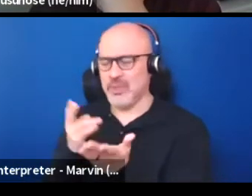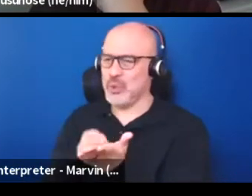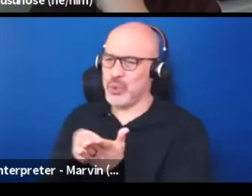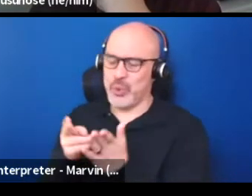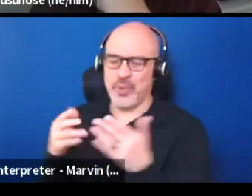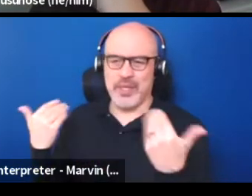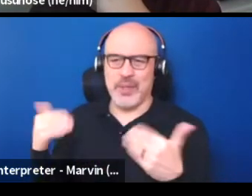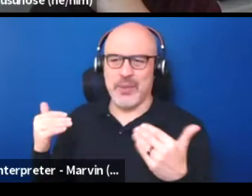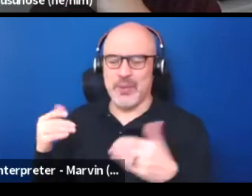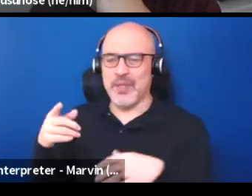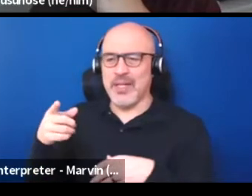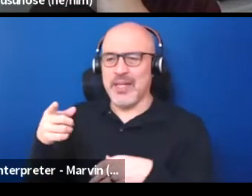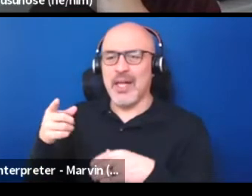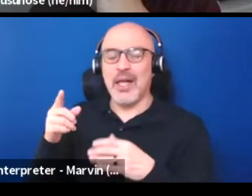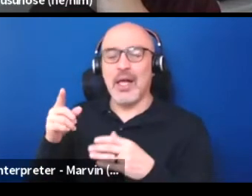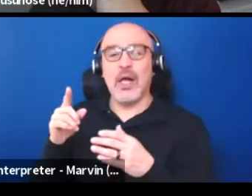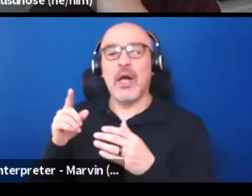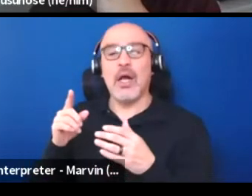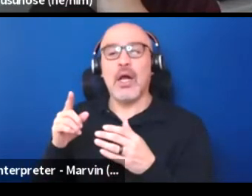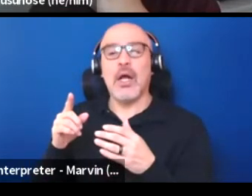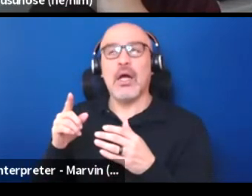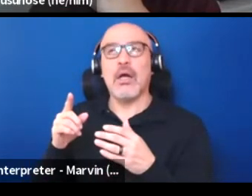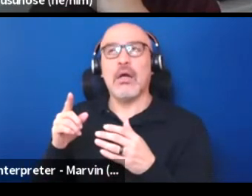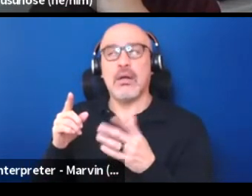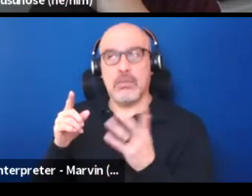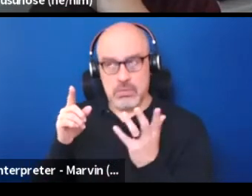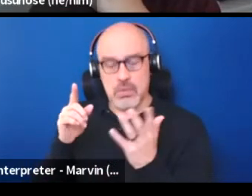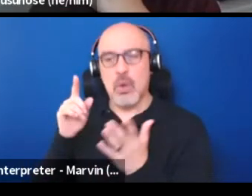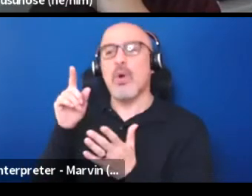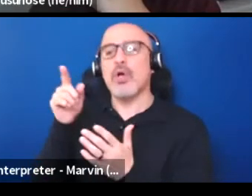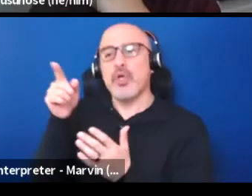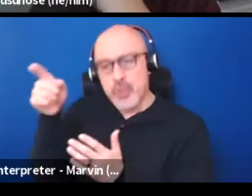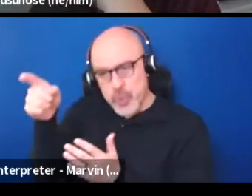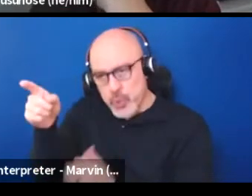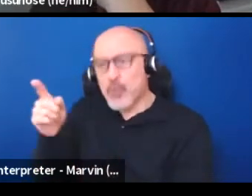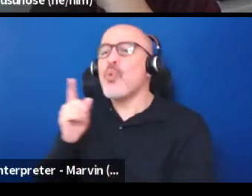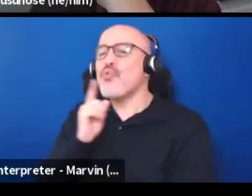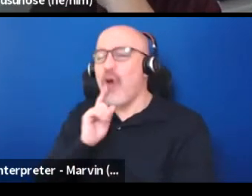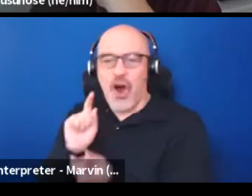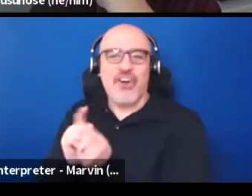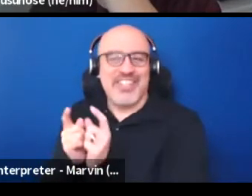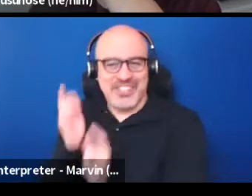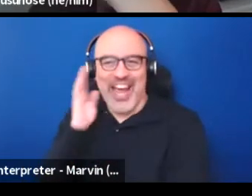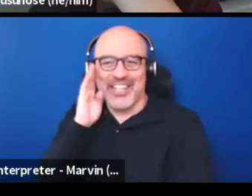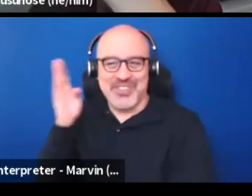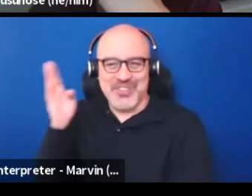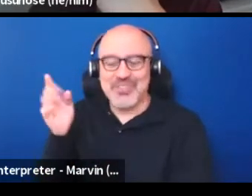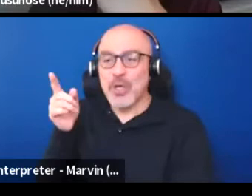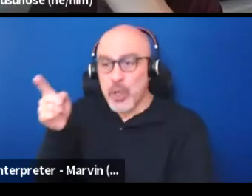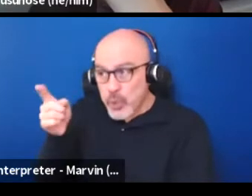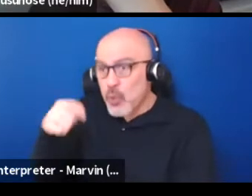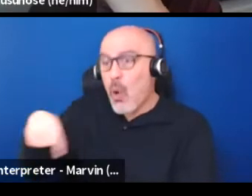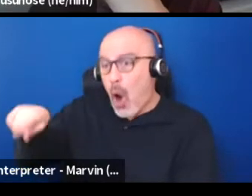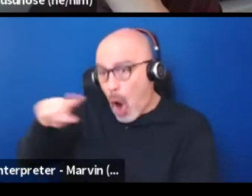Whatever you are the change we're gonna see. You all are the folks who are gonna implement